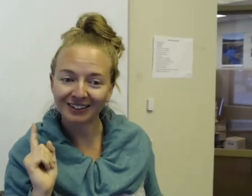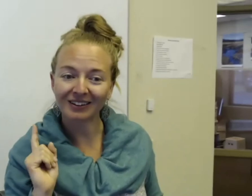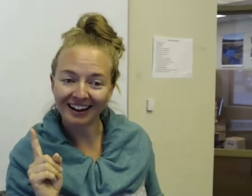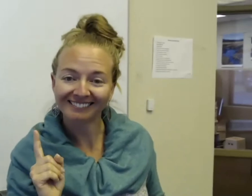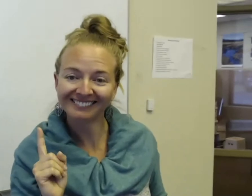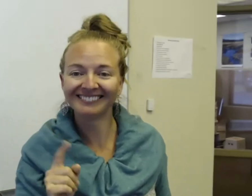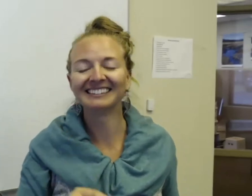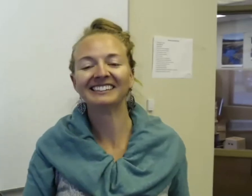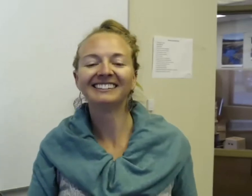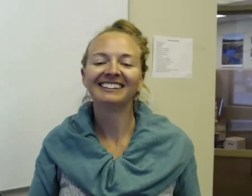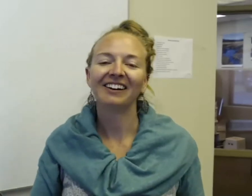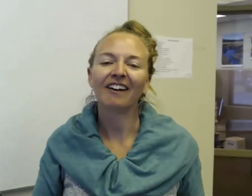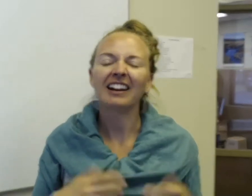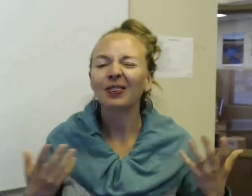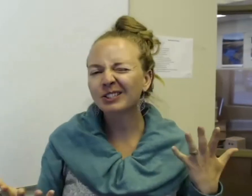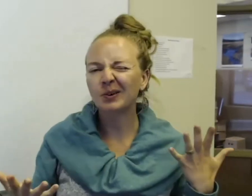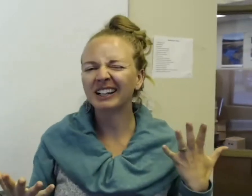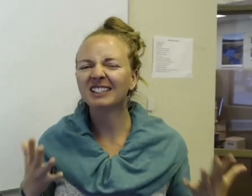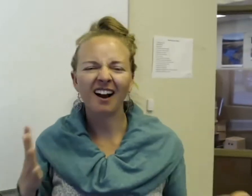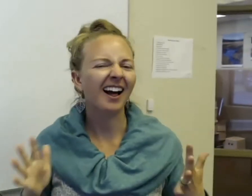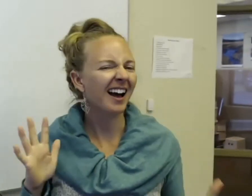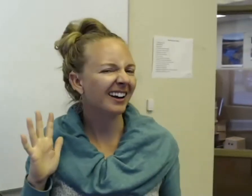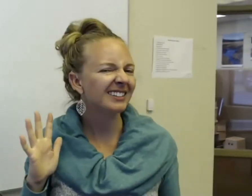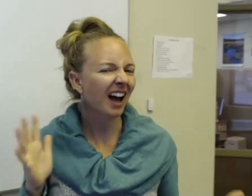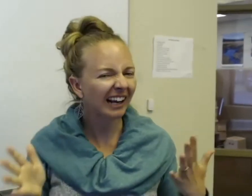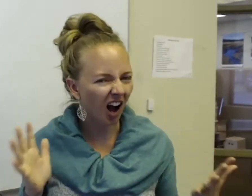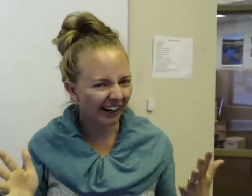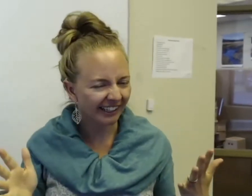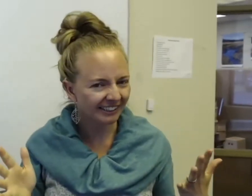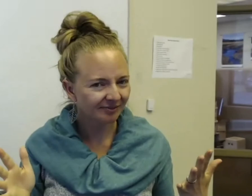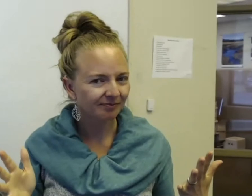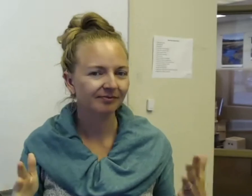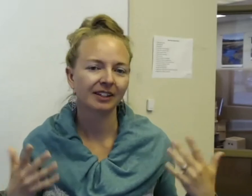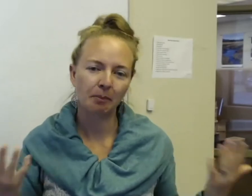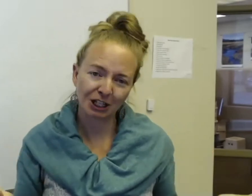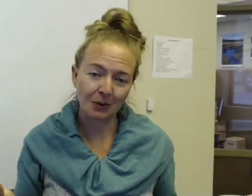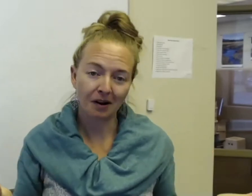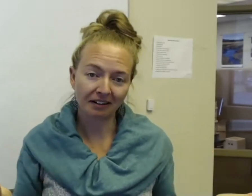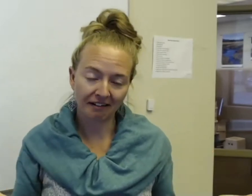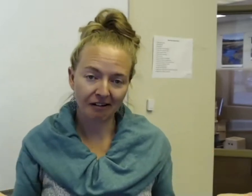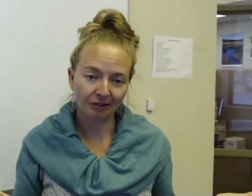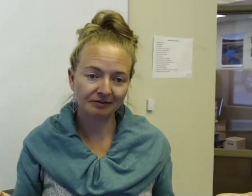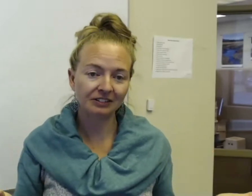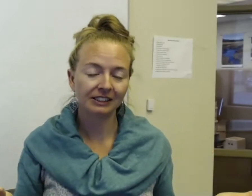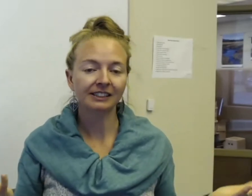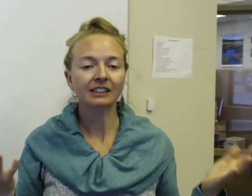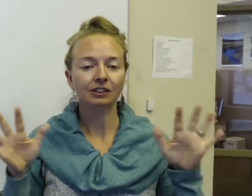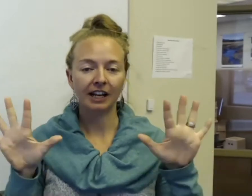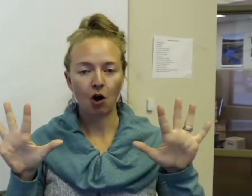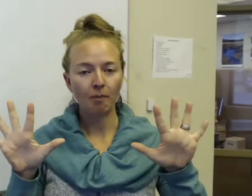so yeah. All right, now this one is not as iconic, but a good one to know. You take your